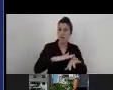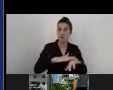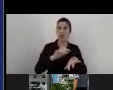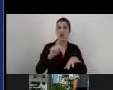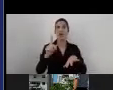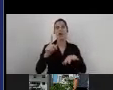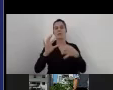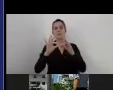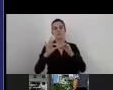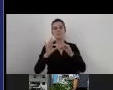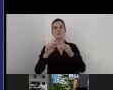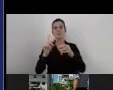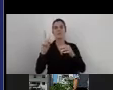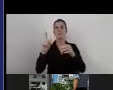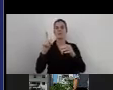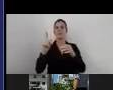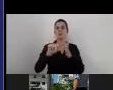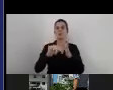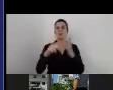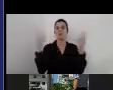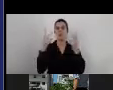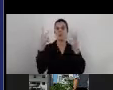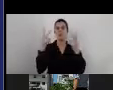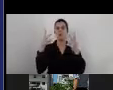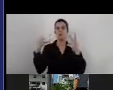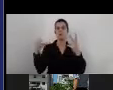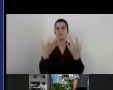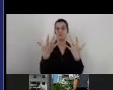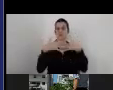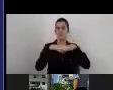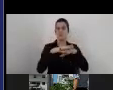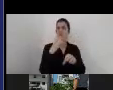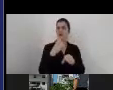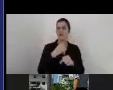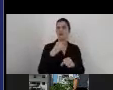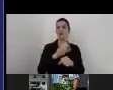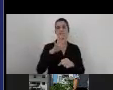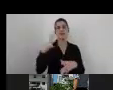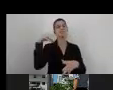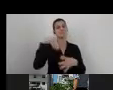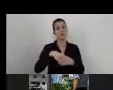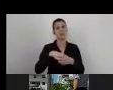inclusive employment that is also part of our organizational agenda.